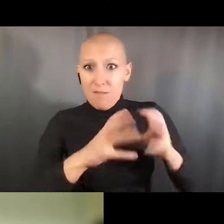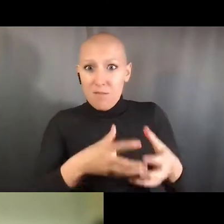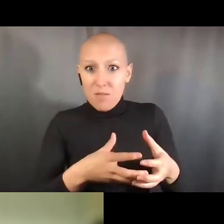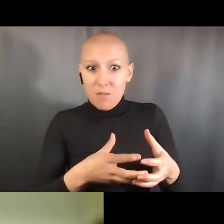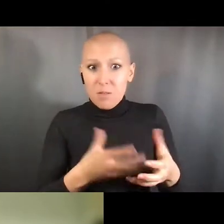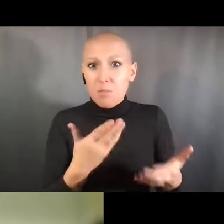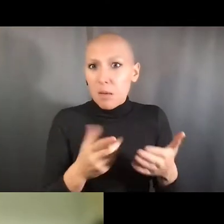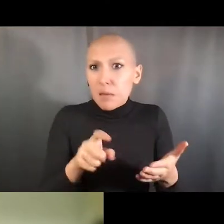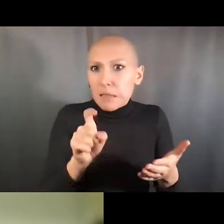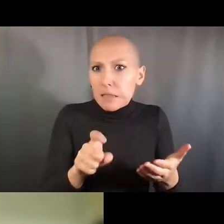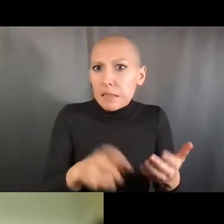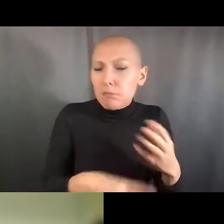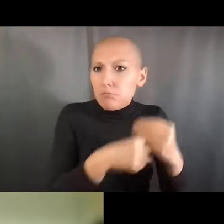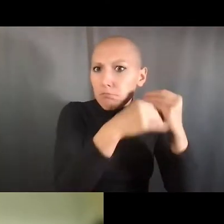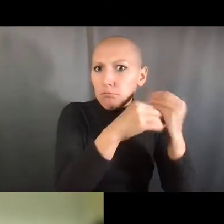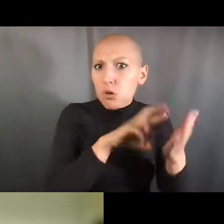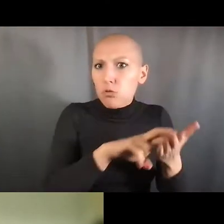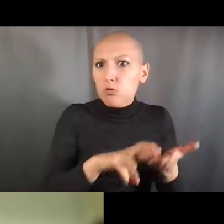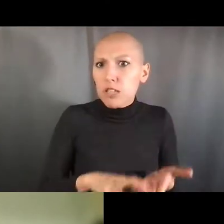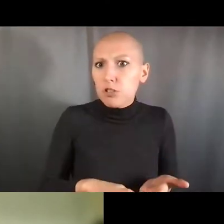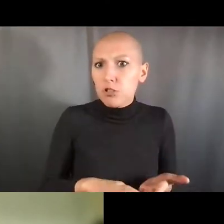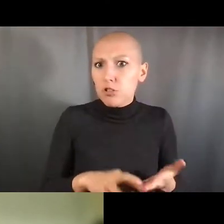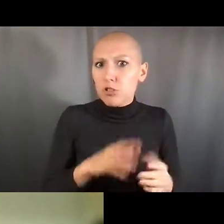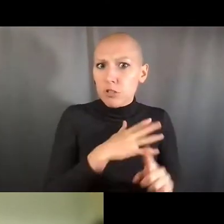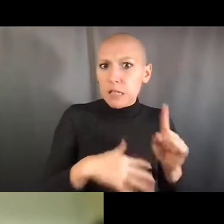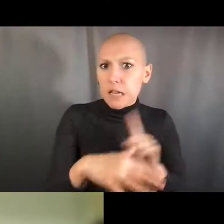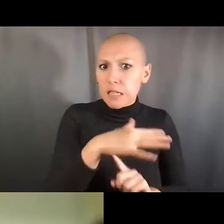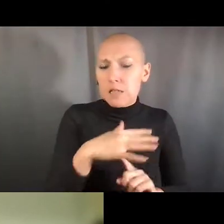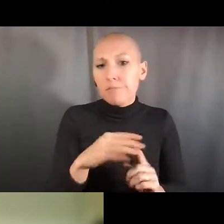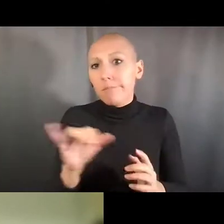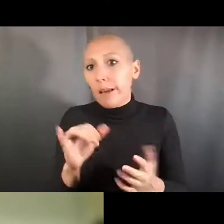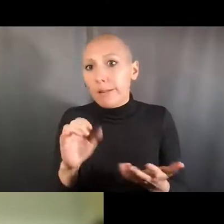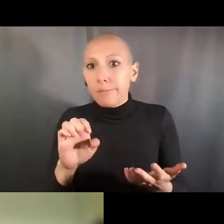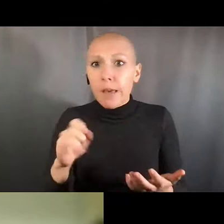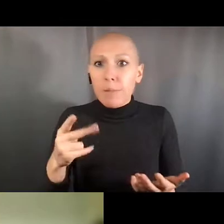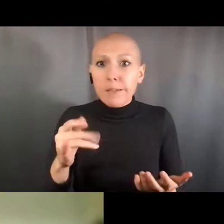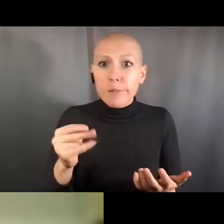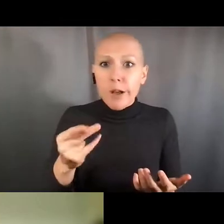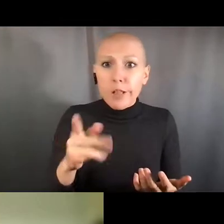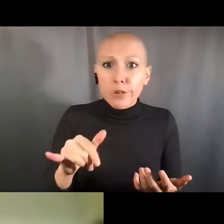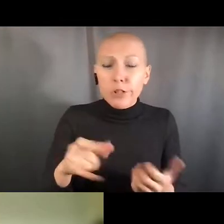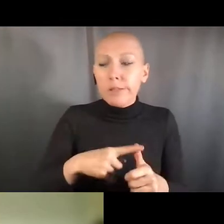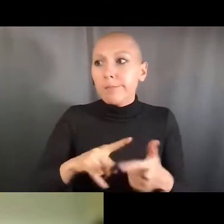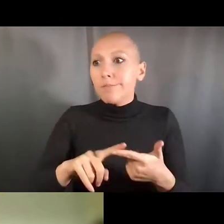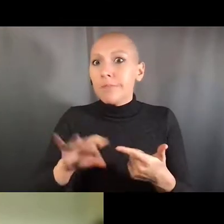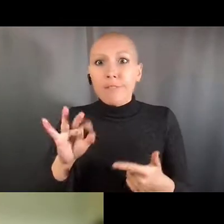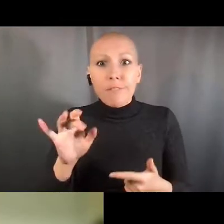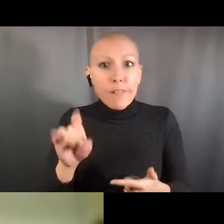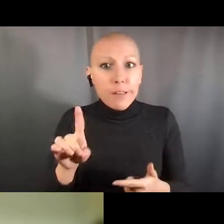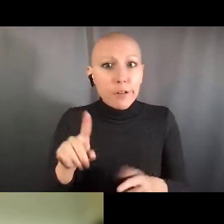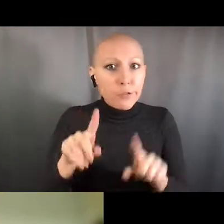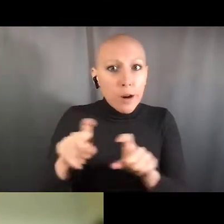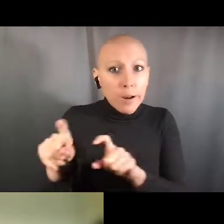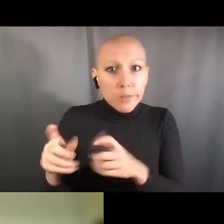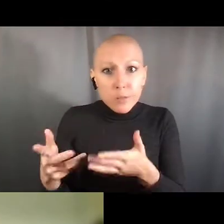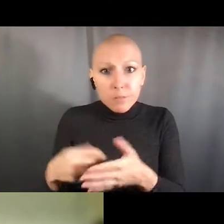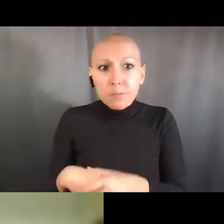where the cuffs are elasticized so they're not open and they're resistant both to flame and to solvents and chemical spills.